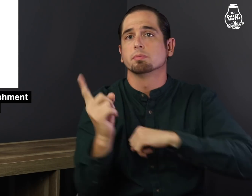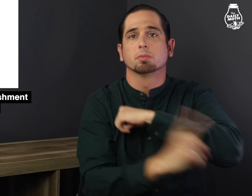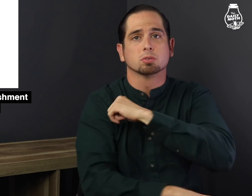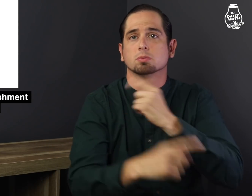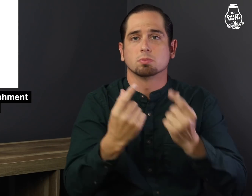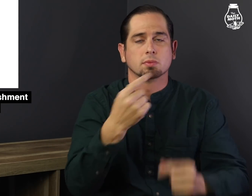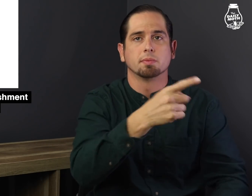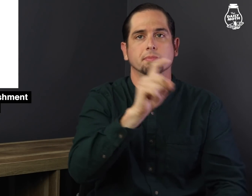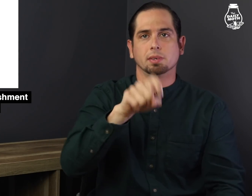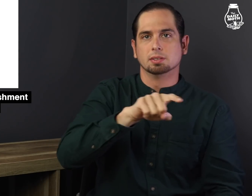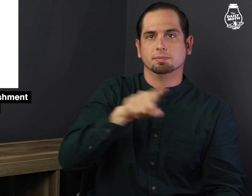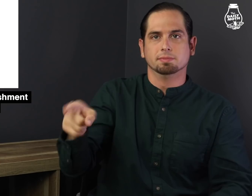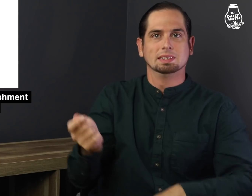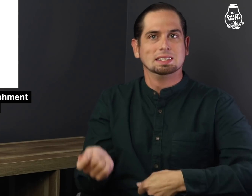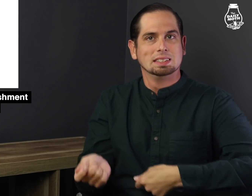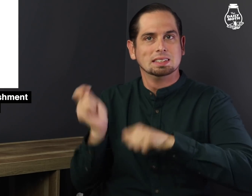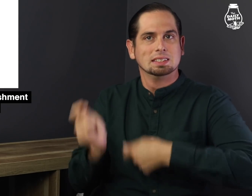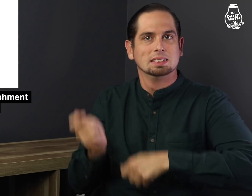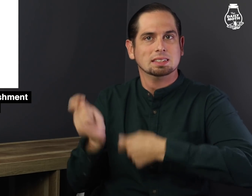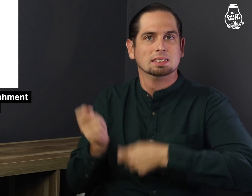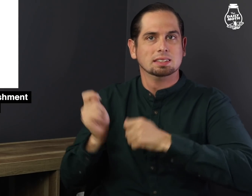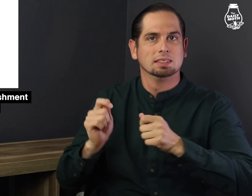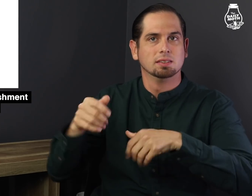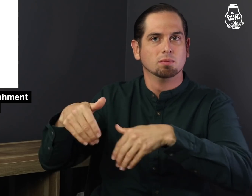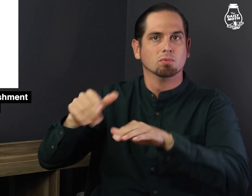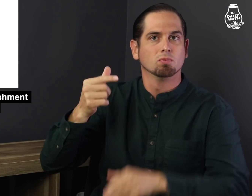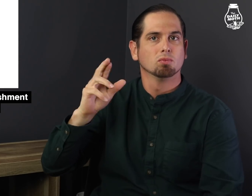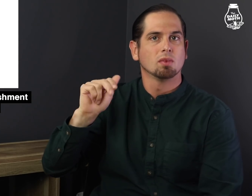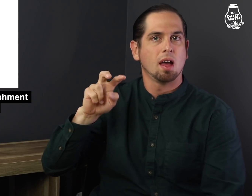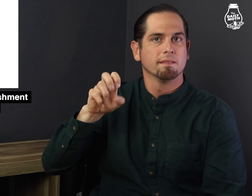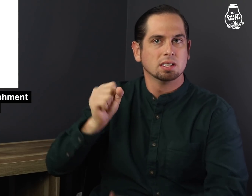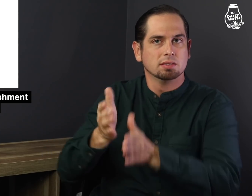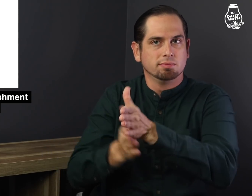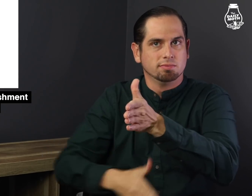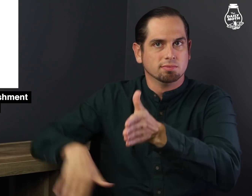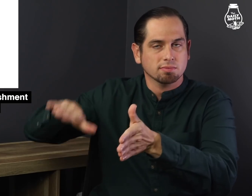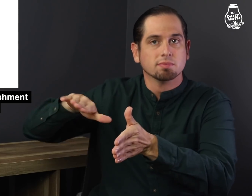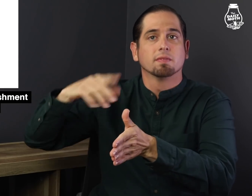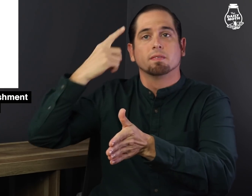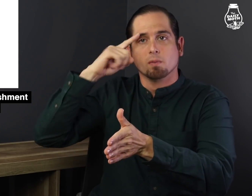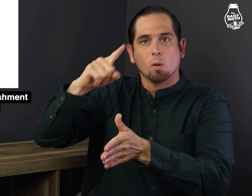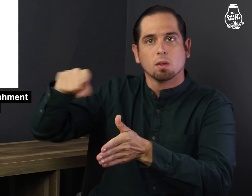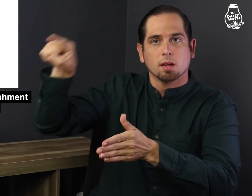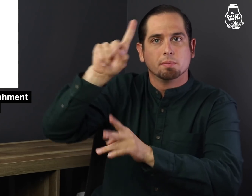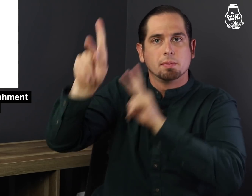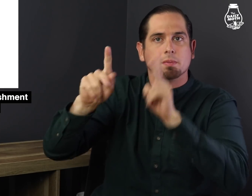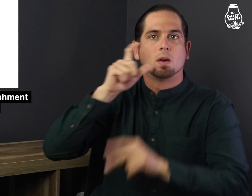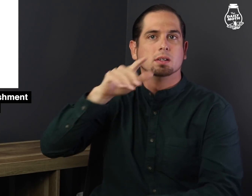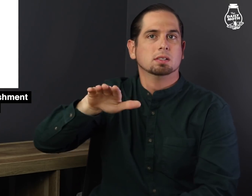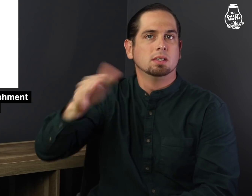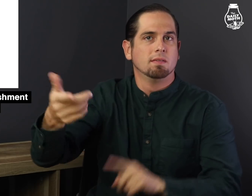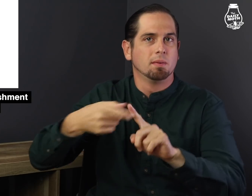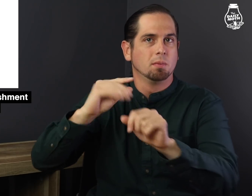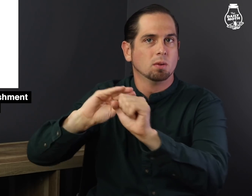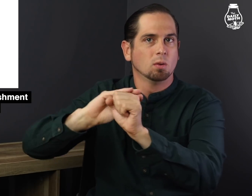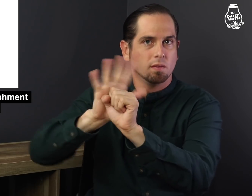they have to dig graves for people who died from